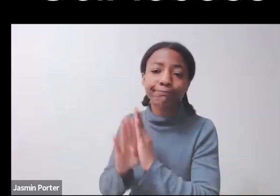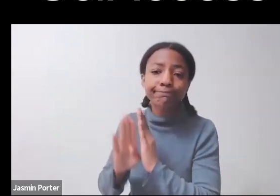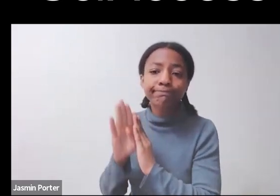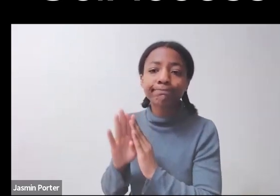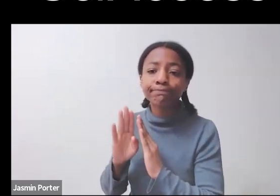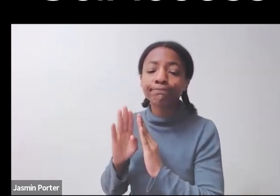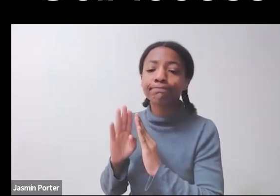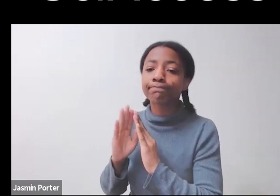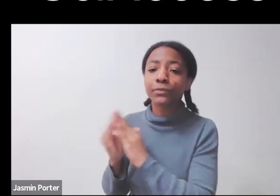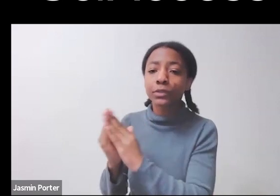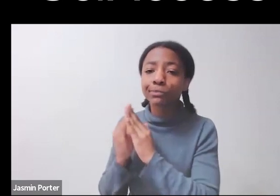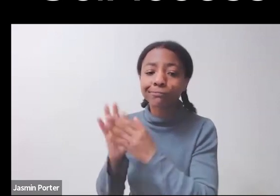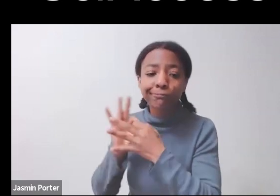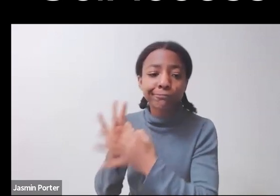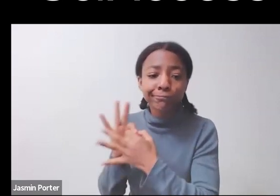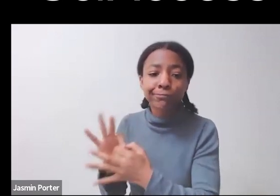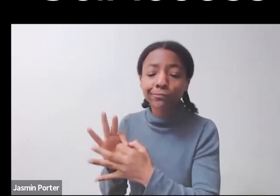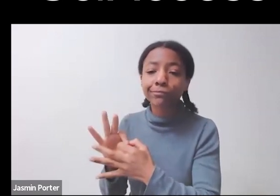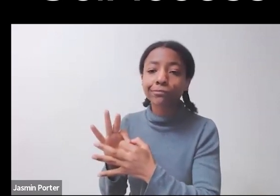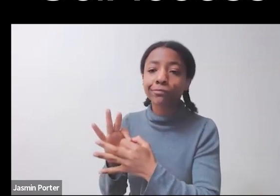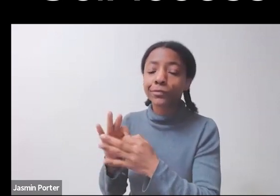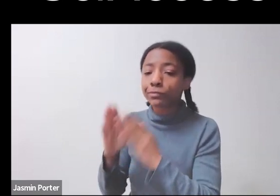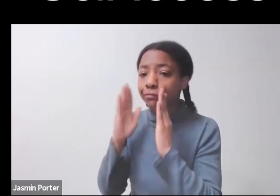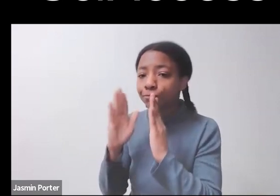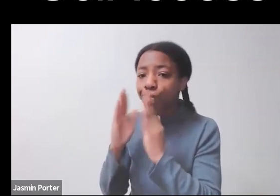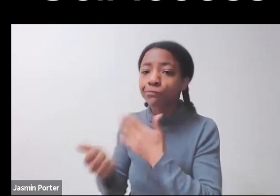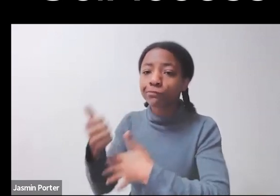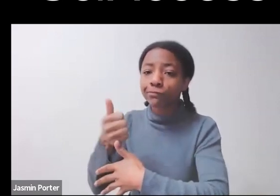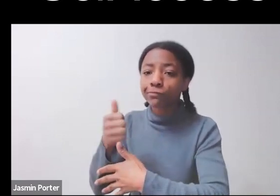who are disabled and have another marginalized